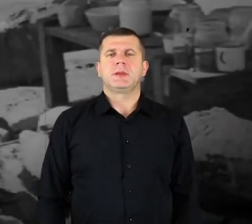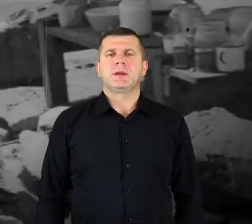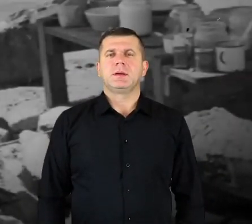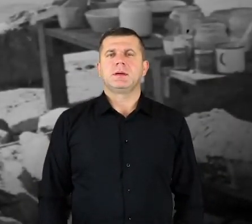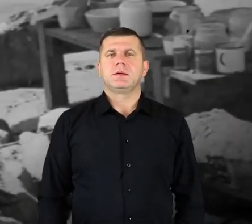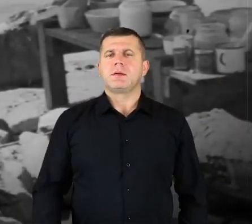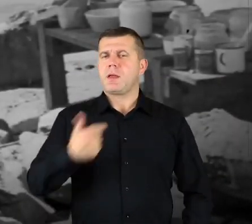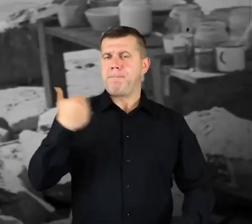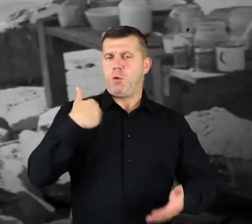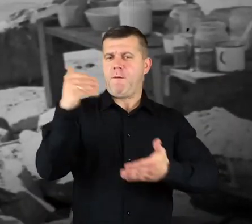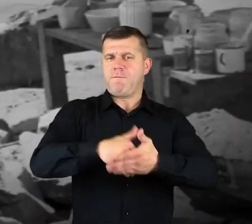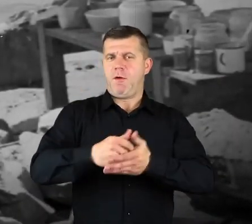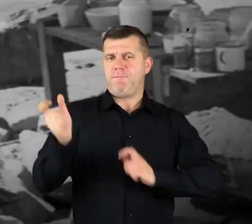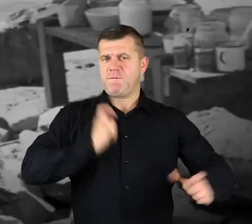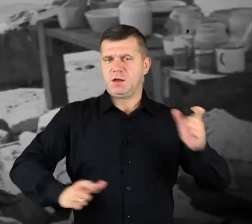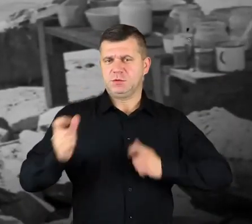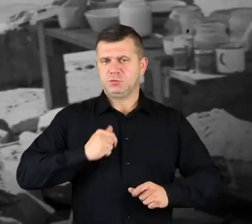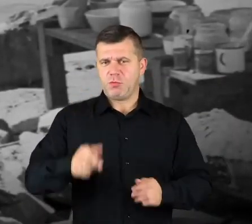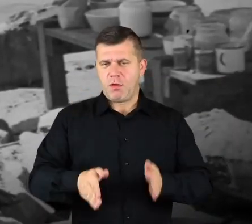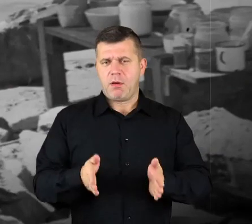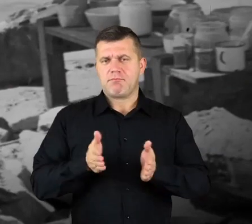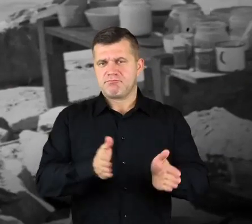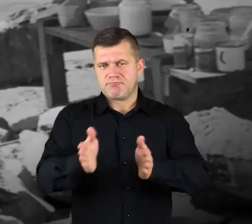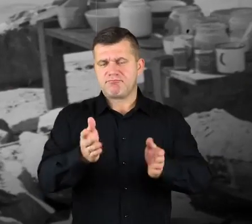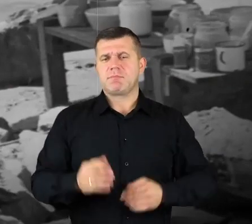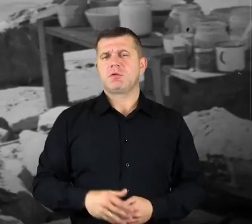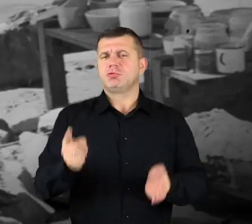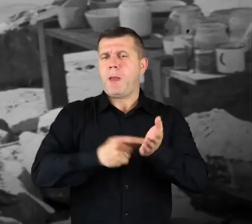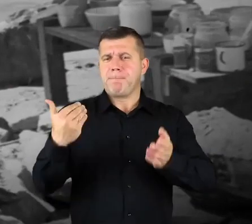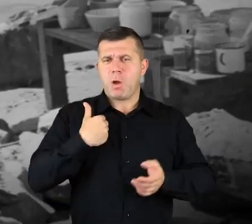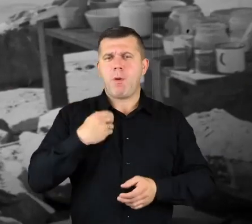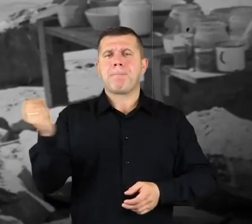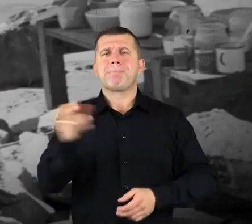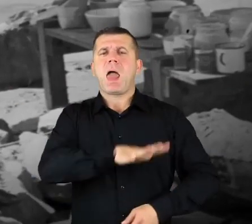I was raised right by Vistula, I often went to the beach, to sunbathe.